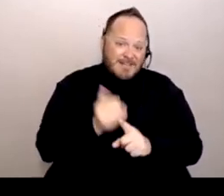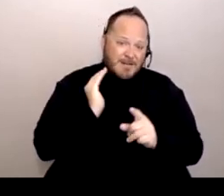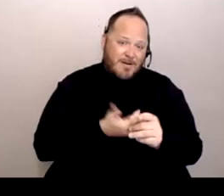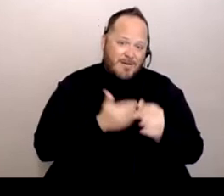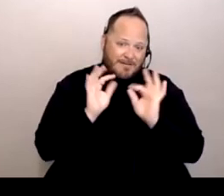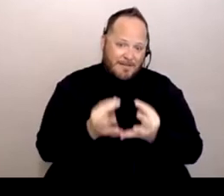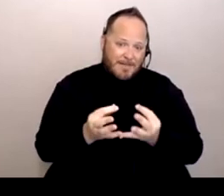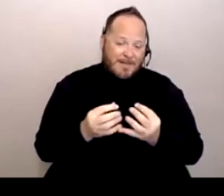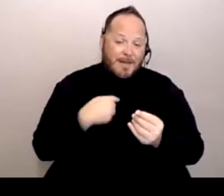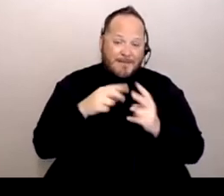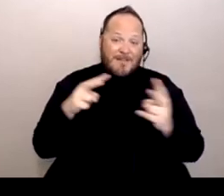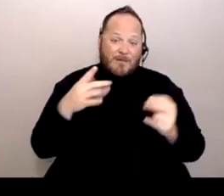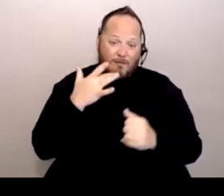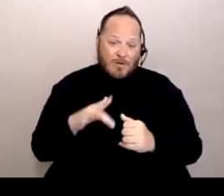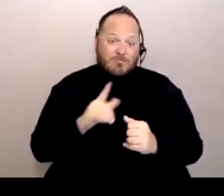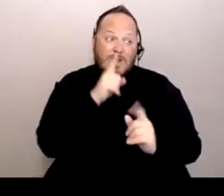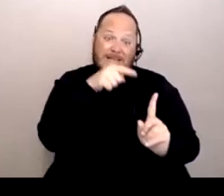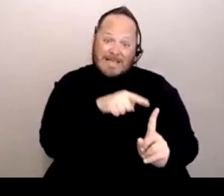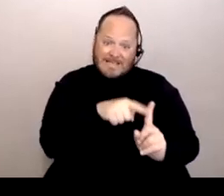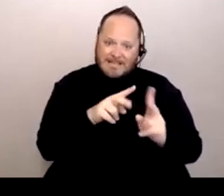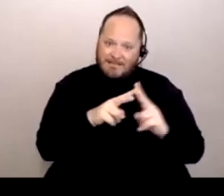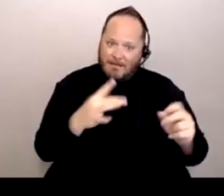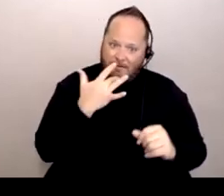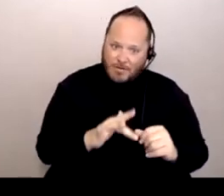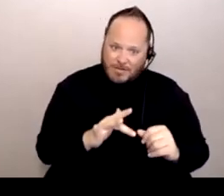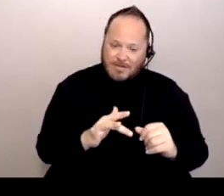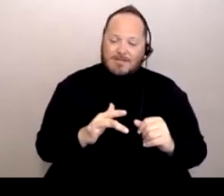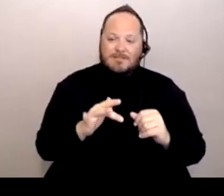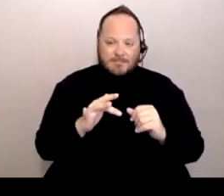Well, he's very fortunate that we had minimal effects.